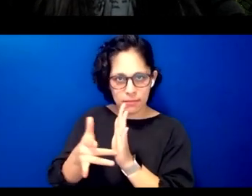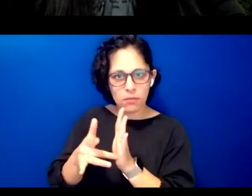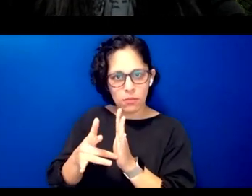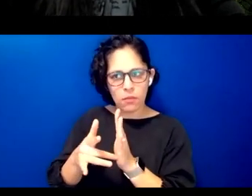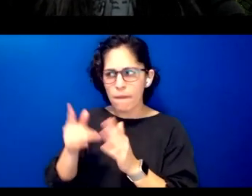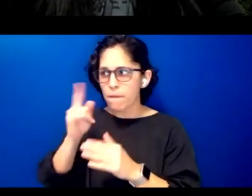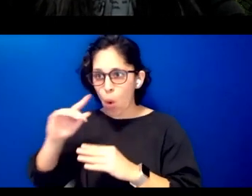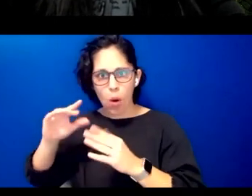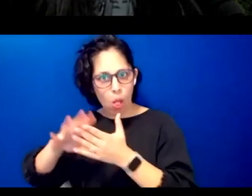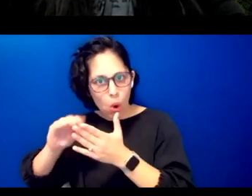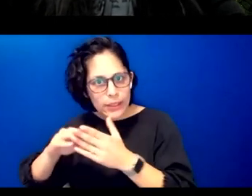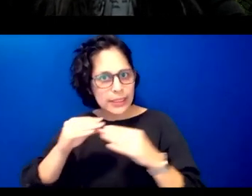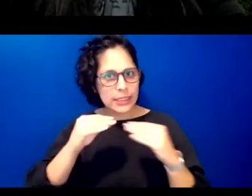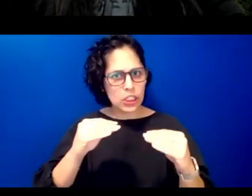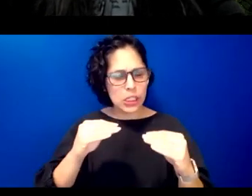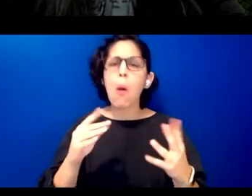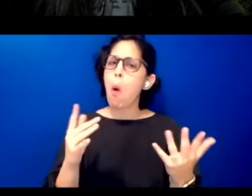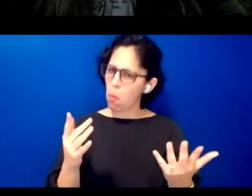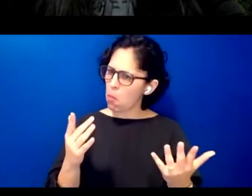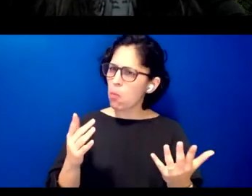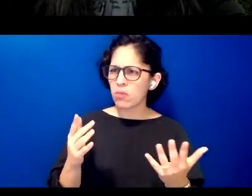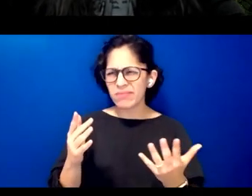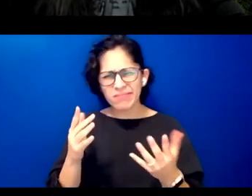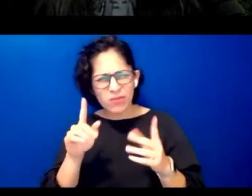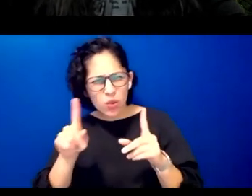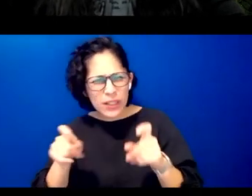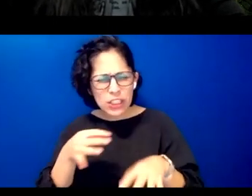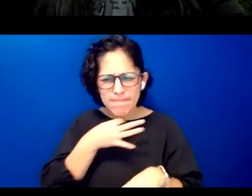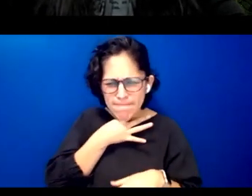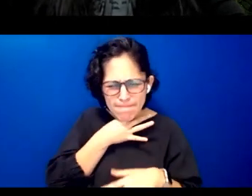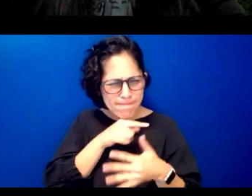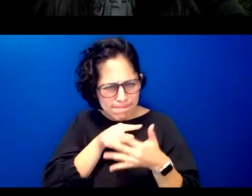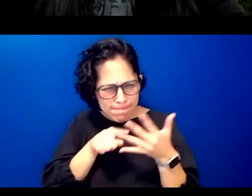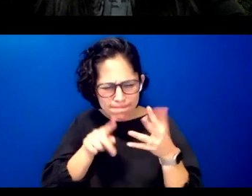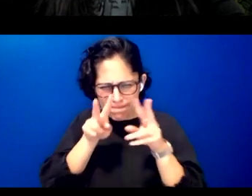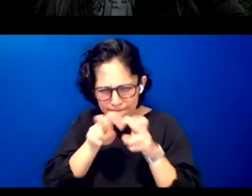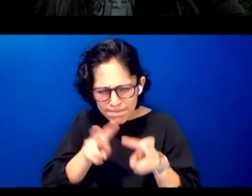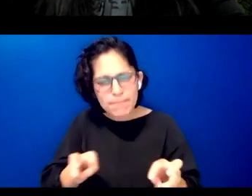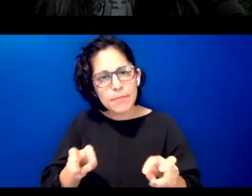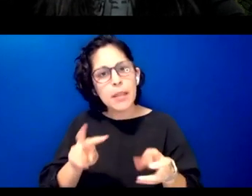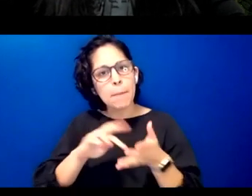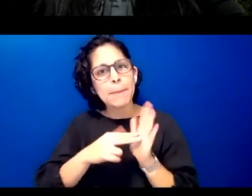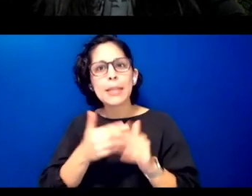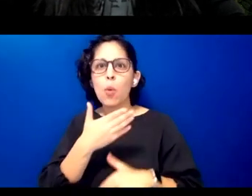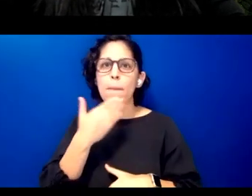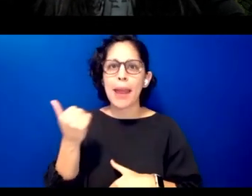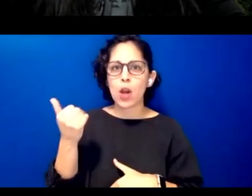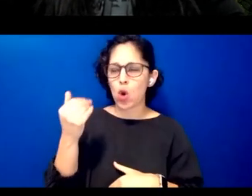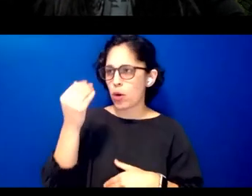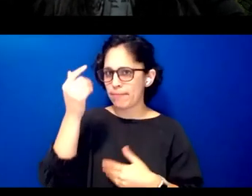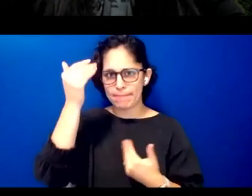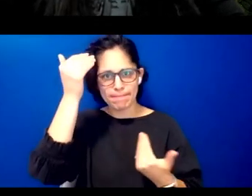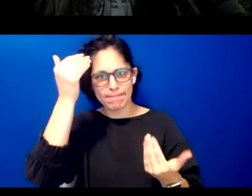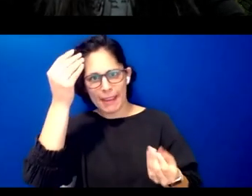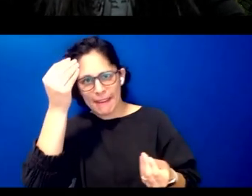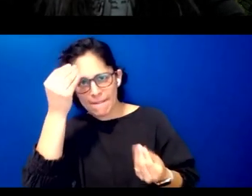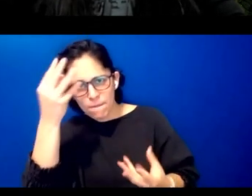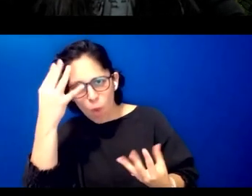to question as through our questions we can better be better informed can be better informed